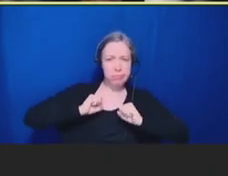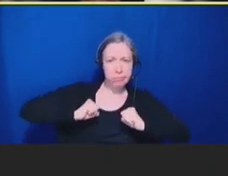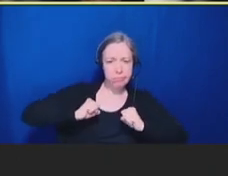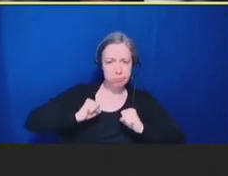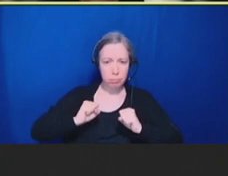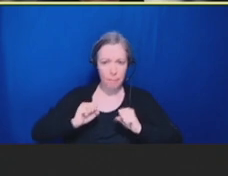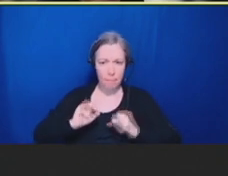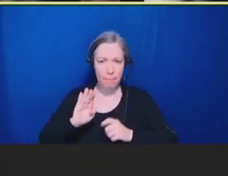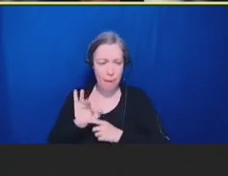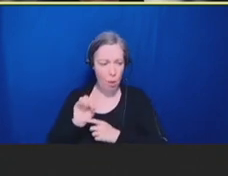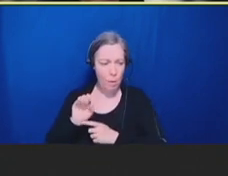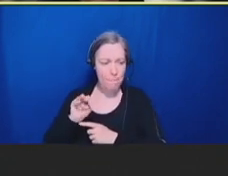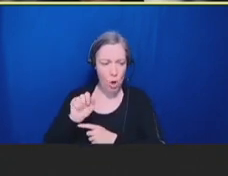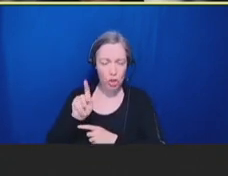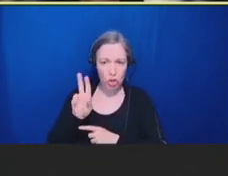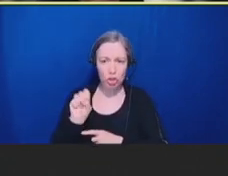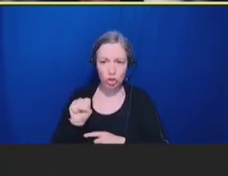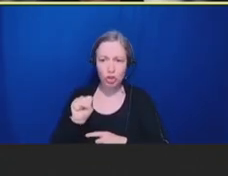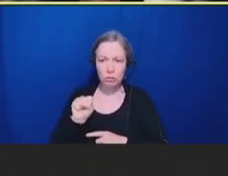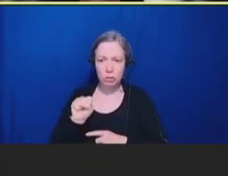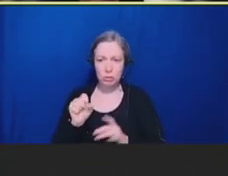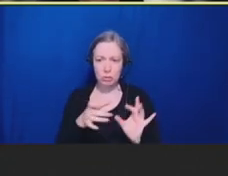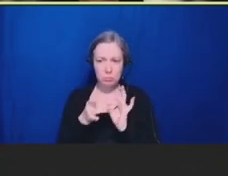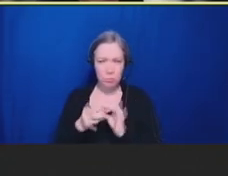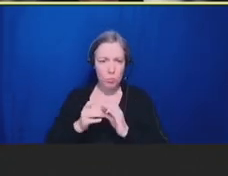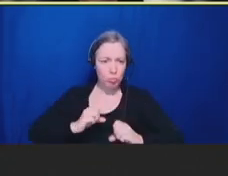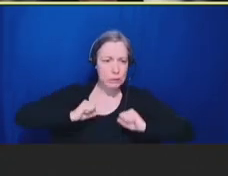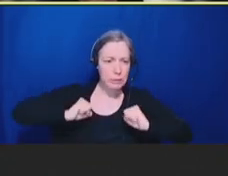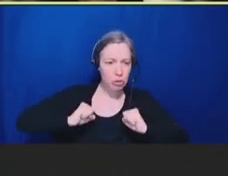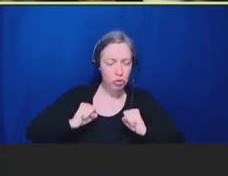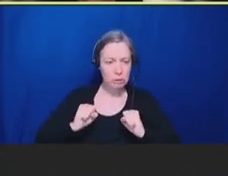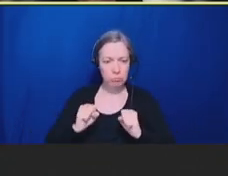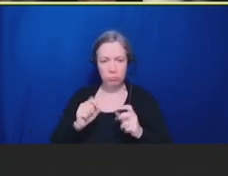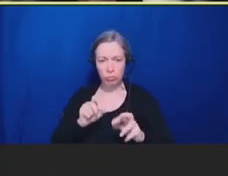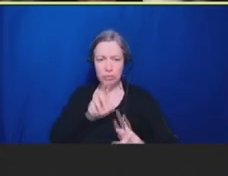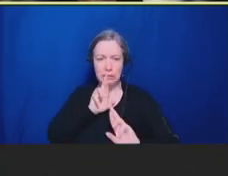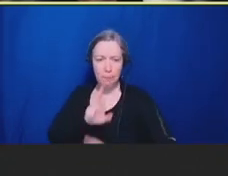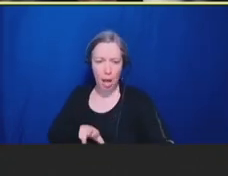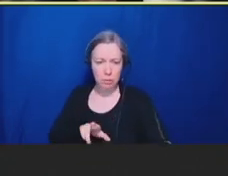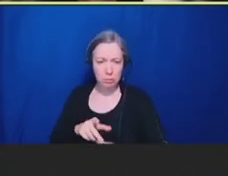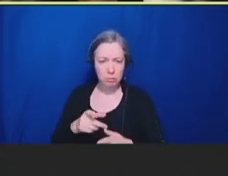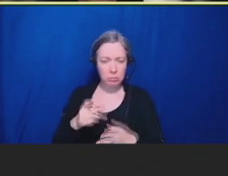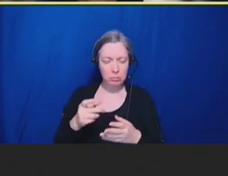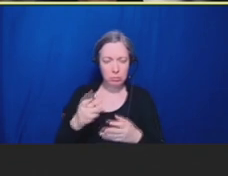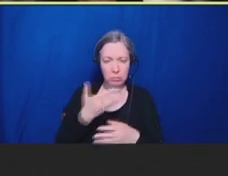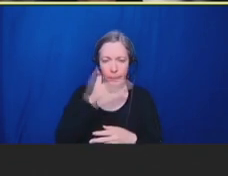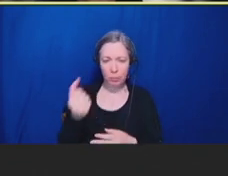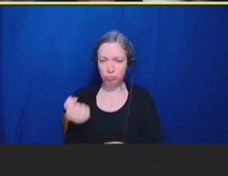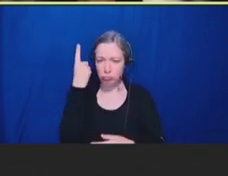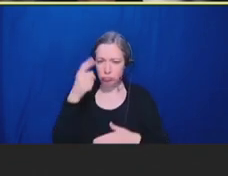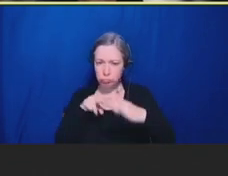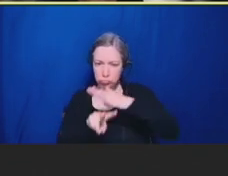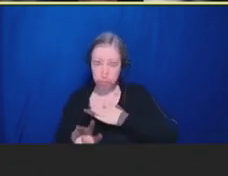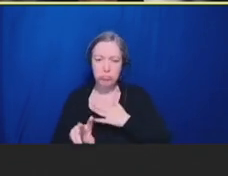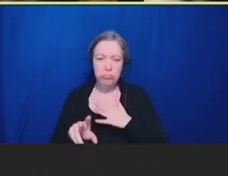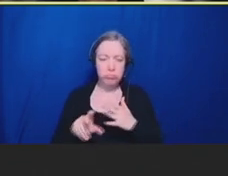inflammatory responses to better predict, detect, and understand clinical symptoms or adverse events.